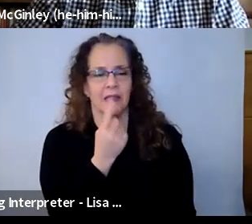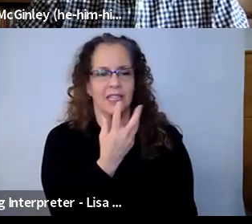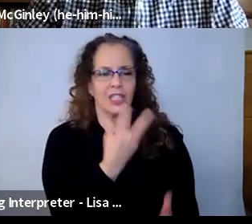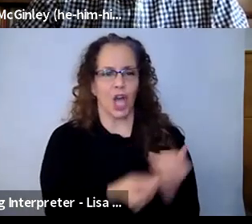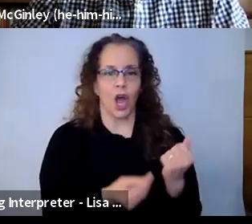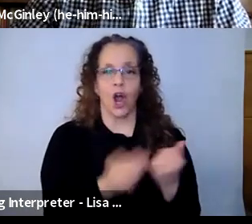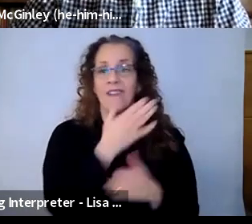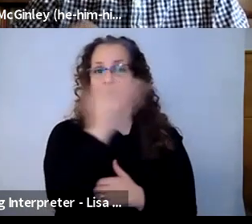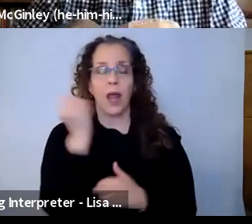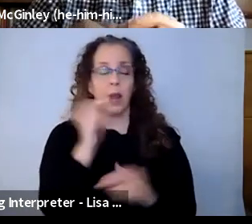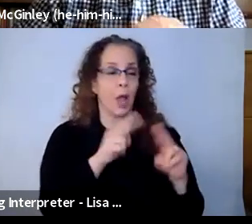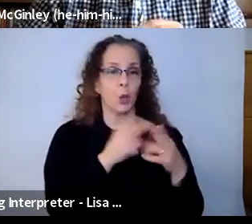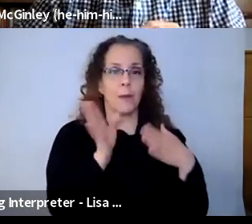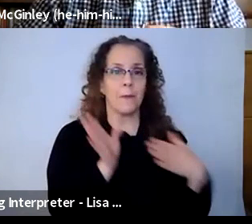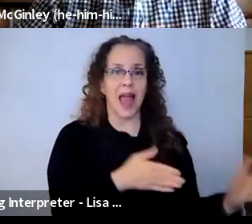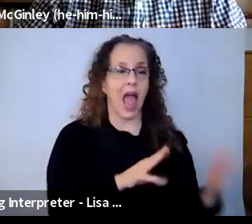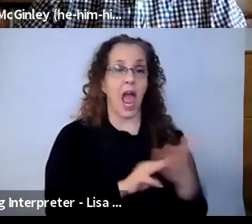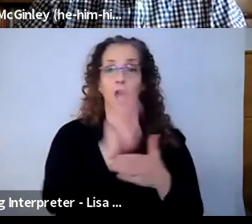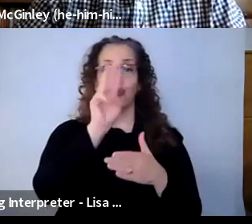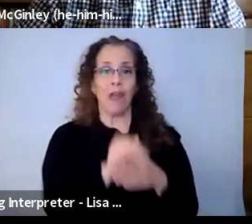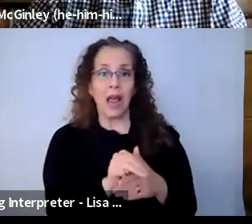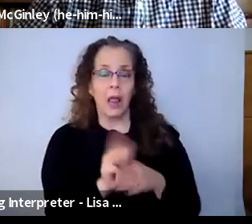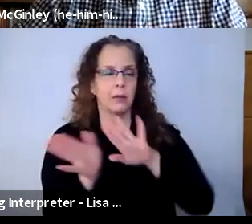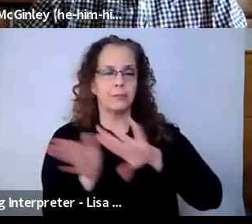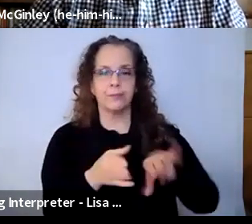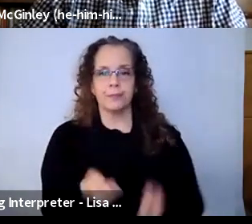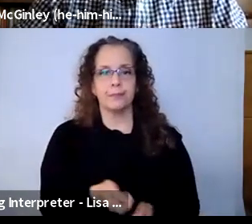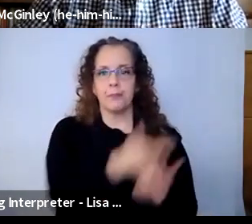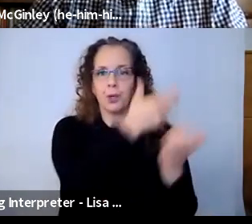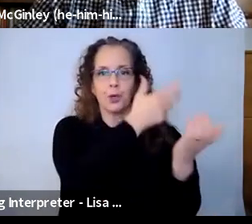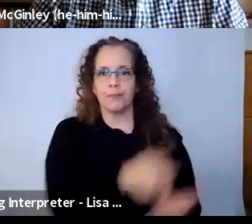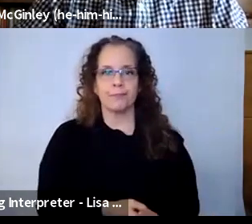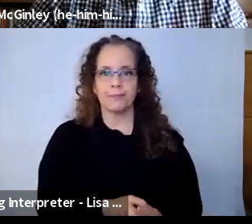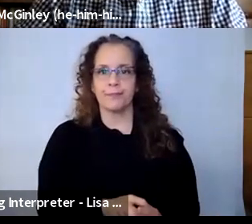about curriculum or sequencing. Community and being in space